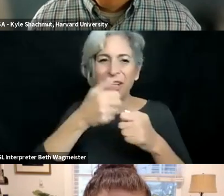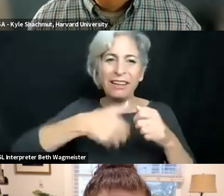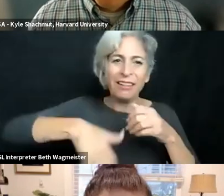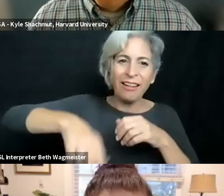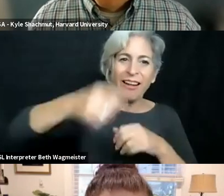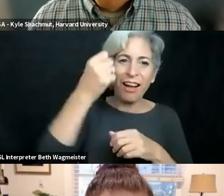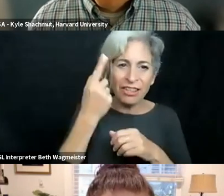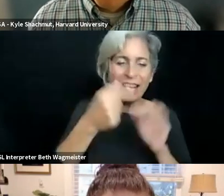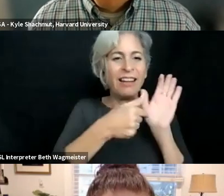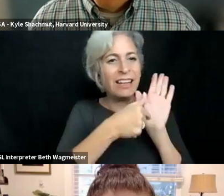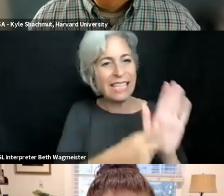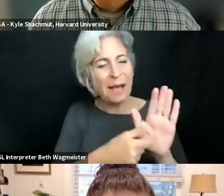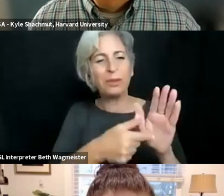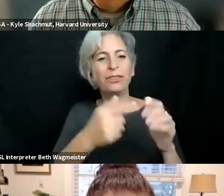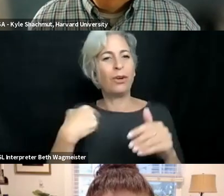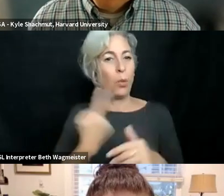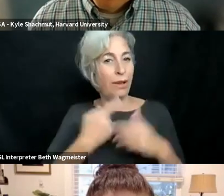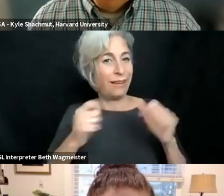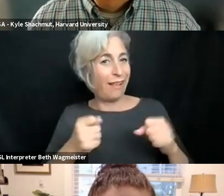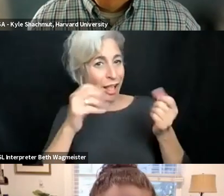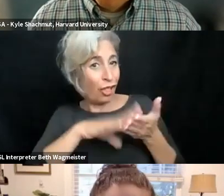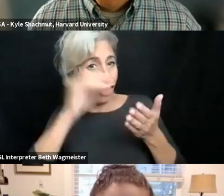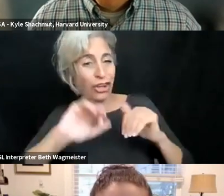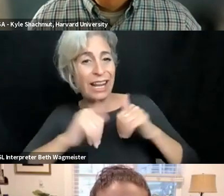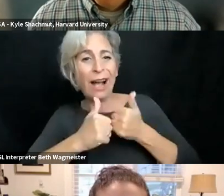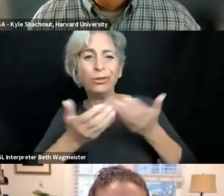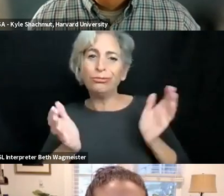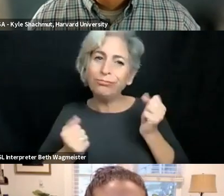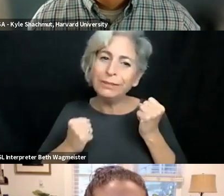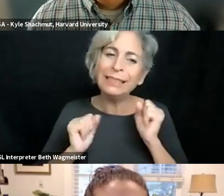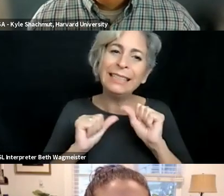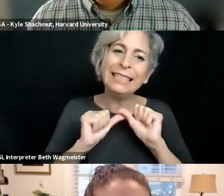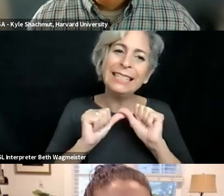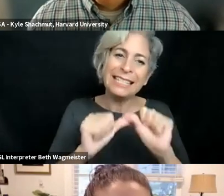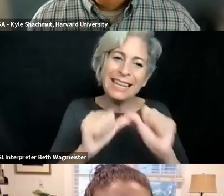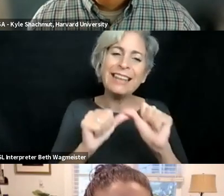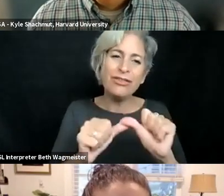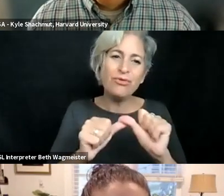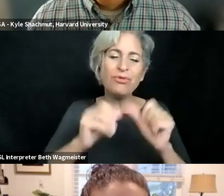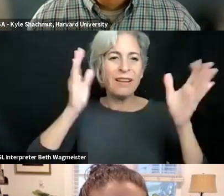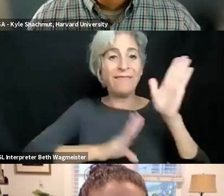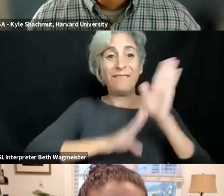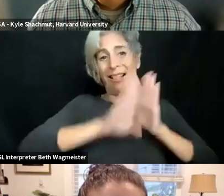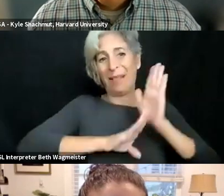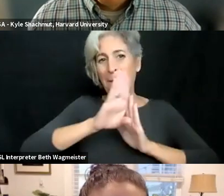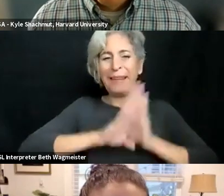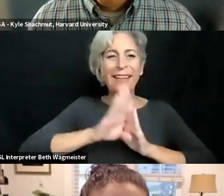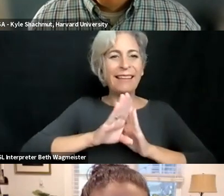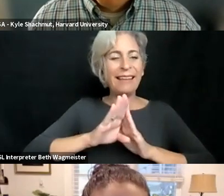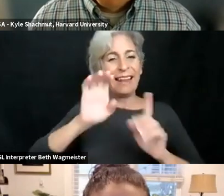I do think we got a very interesting overview, and very good examples of how